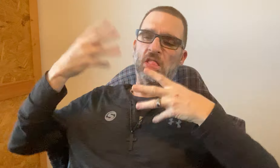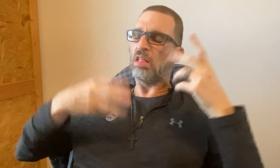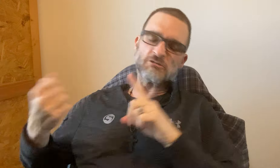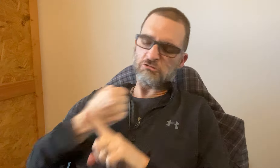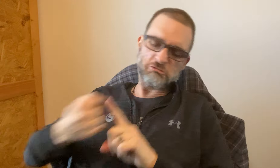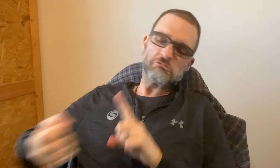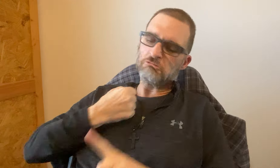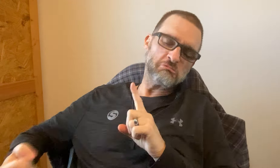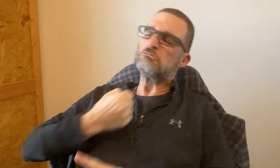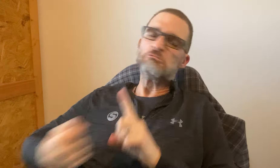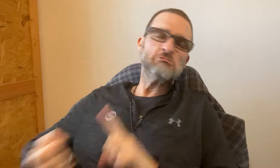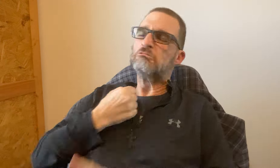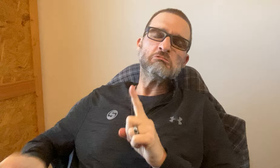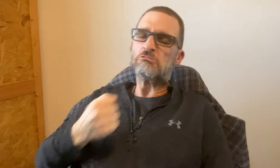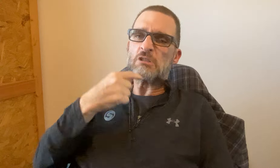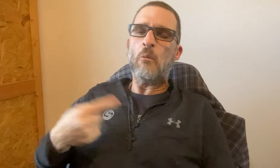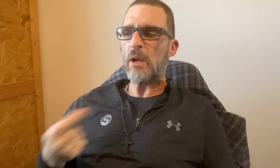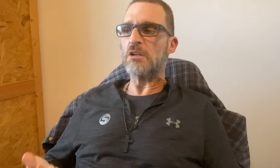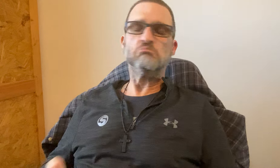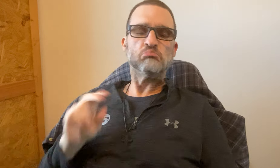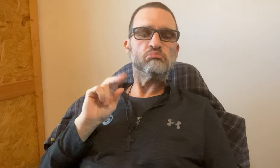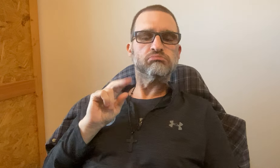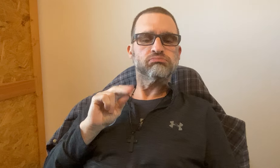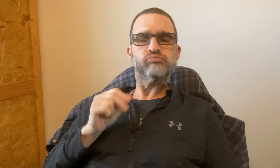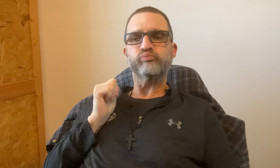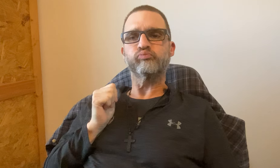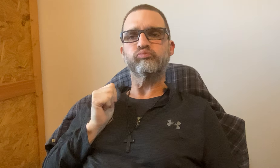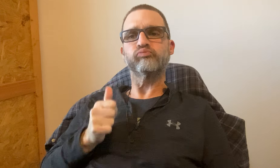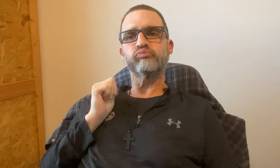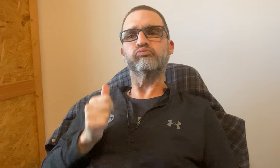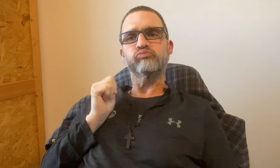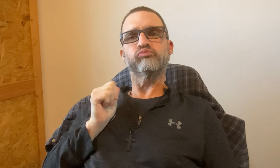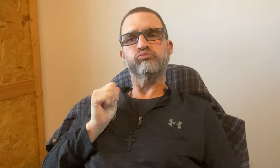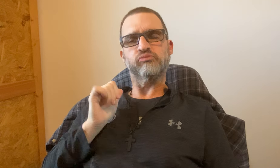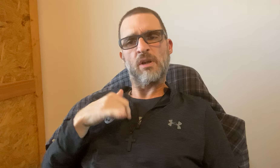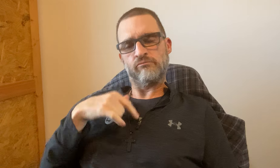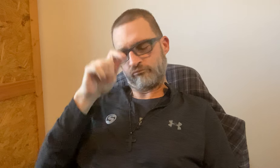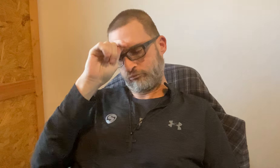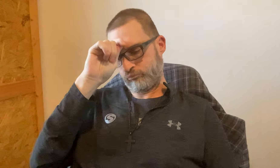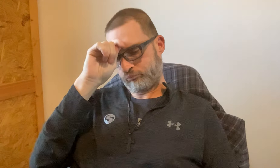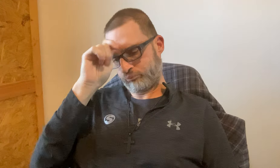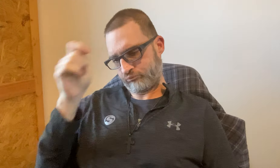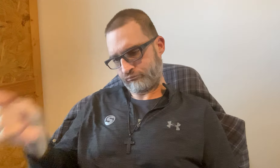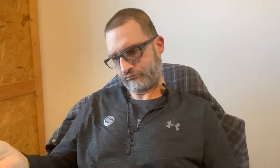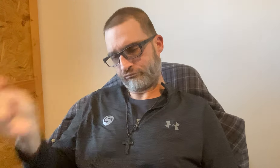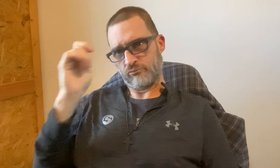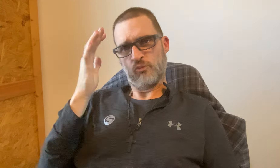with cuts and bleeding. They continue to refuse to say anything about USA. My hat's off - to them - and honoring them